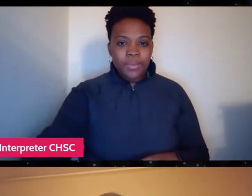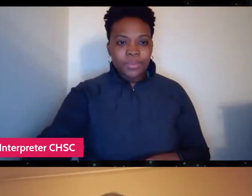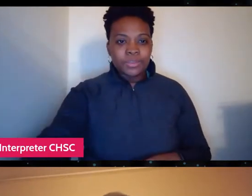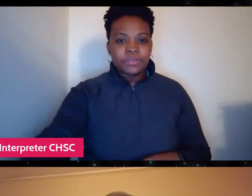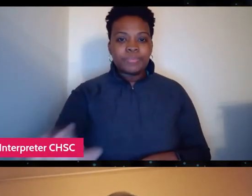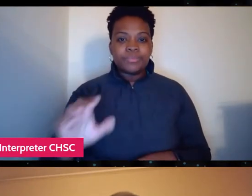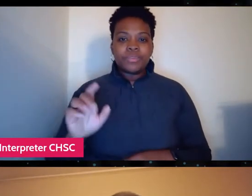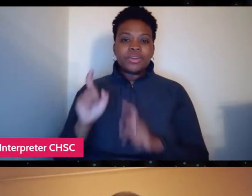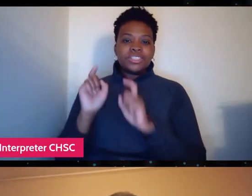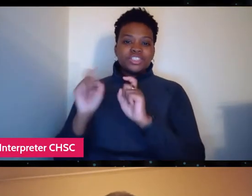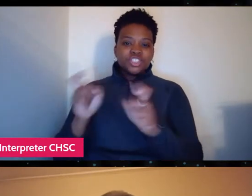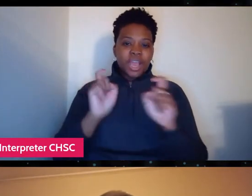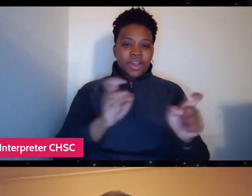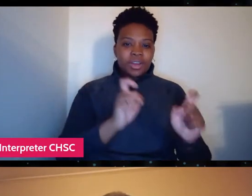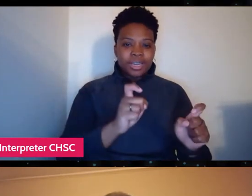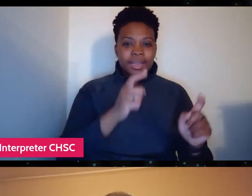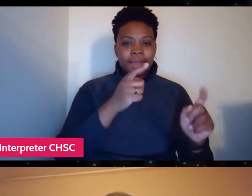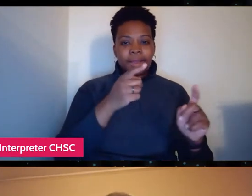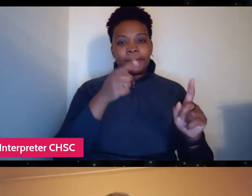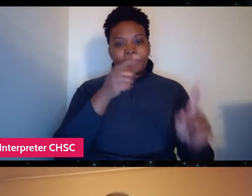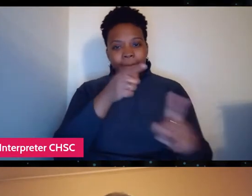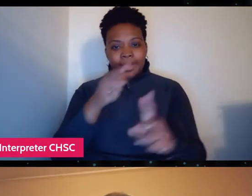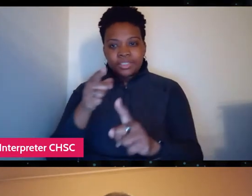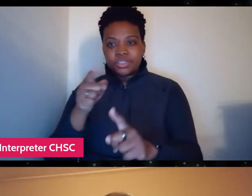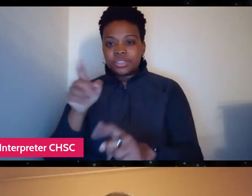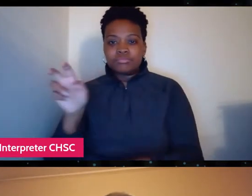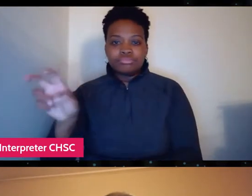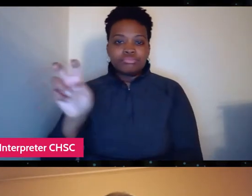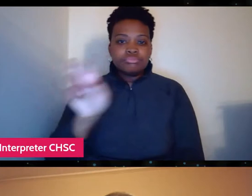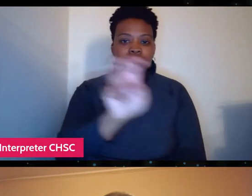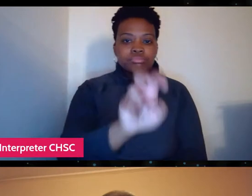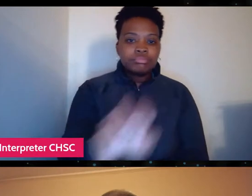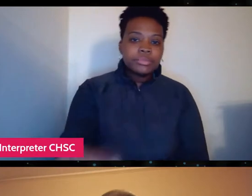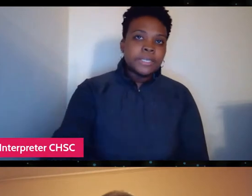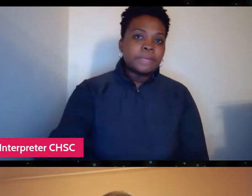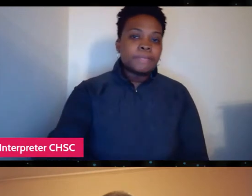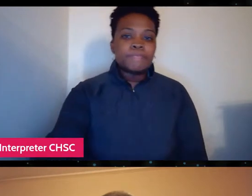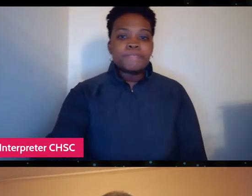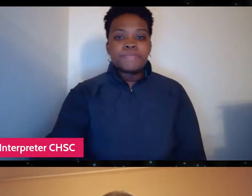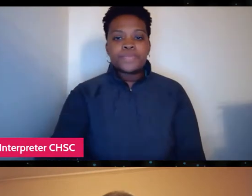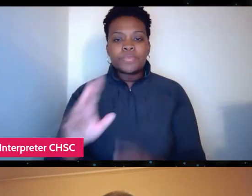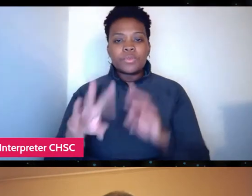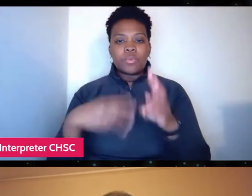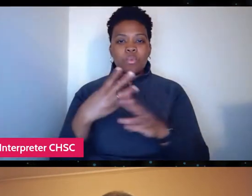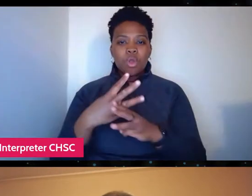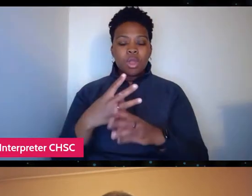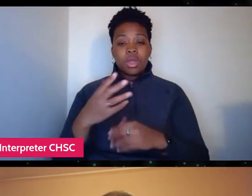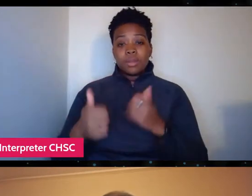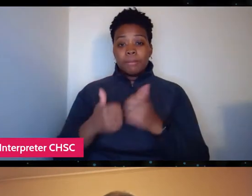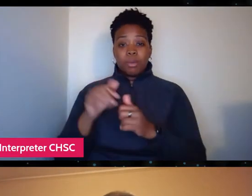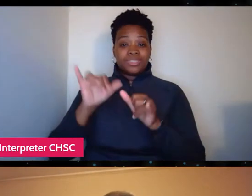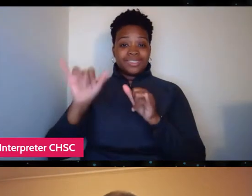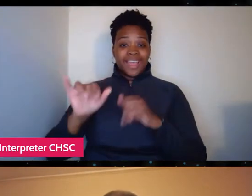or whatever to wherever, it might be in the world, and this thing in five-star hotels. And I was getting paid for, with the charity pool.